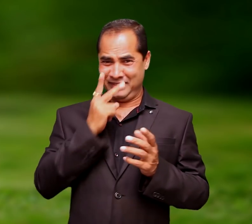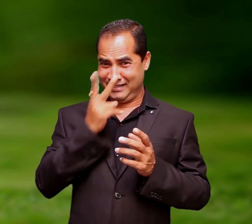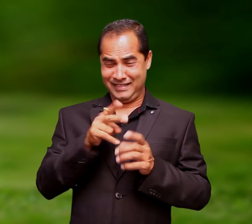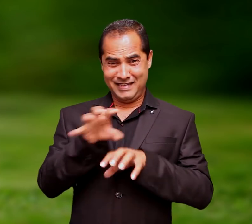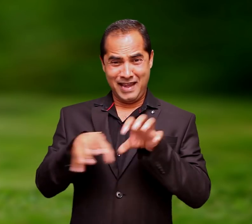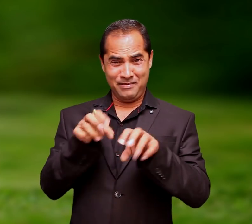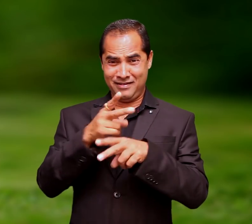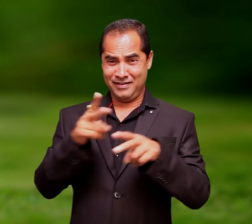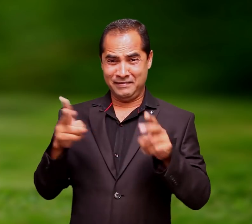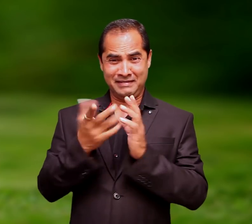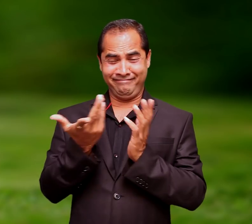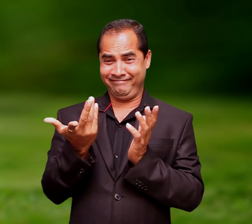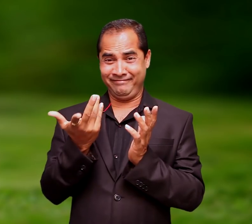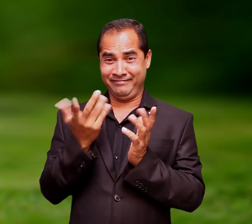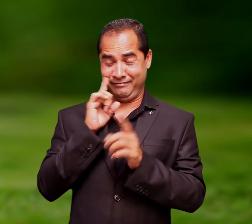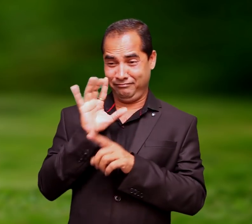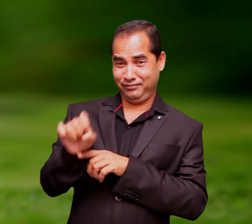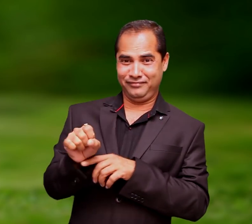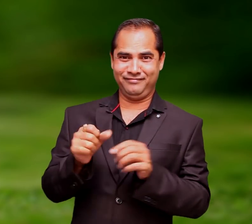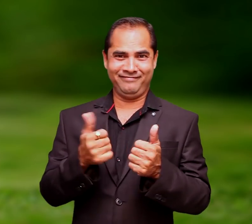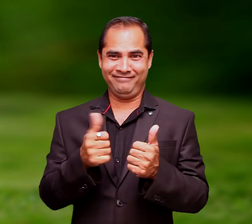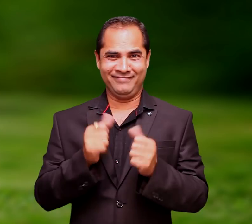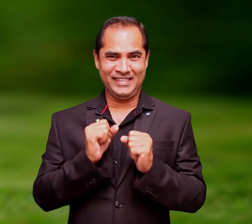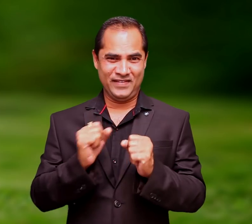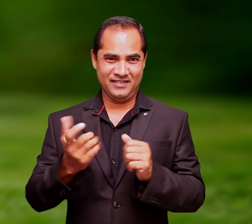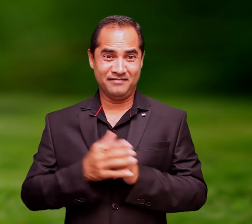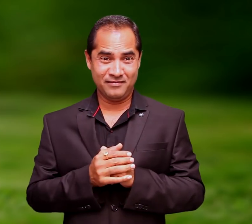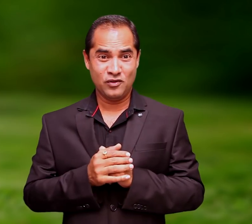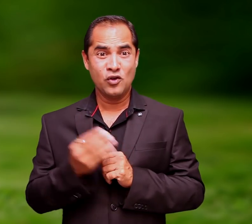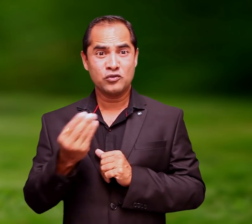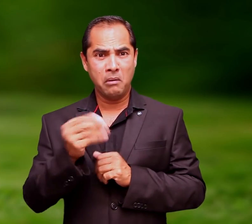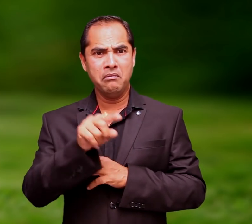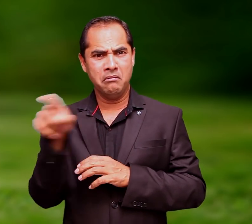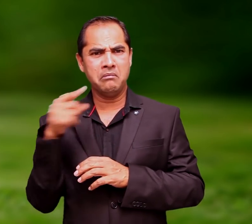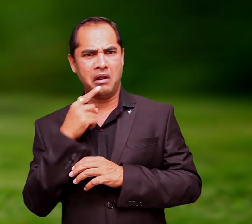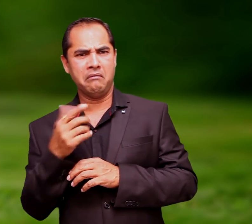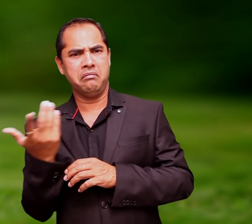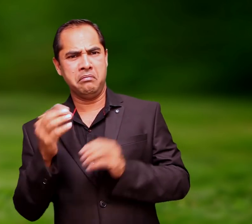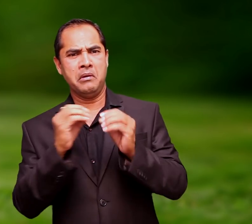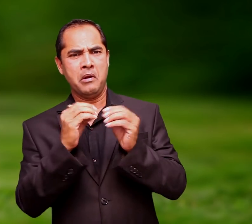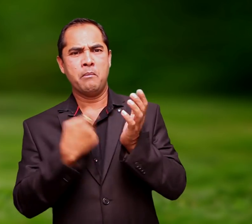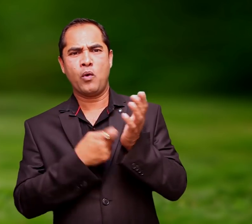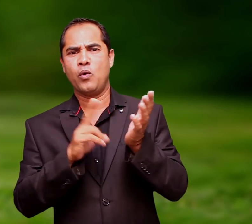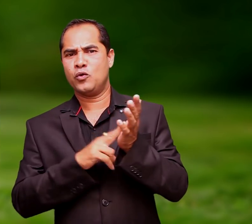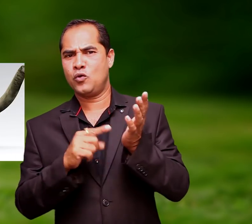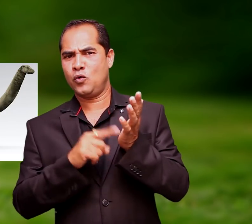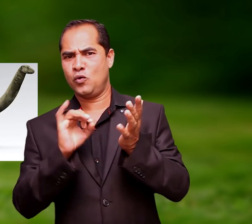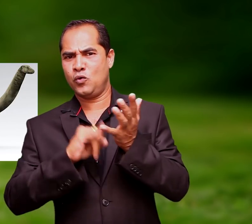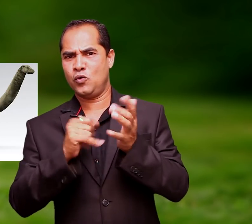idea what this animal is! They were not able to recognize him! Someone once